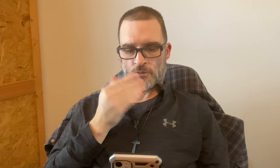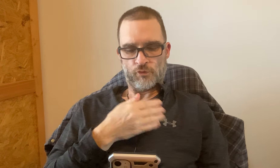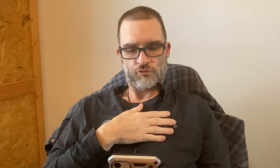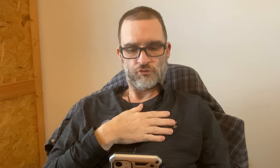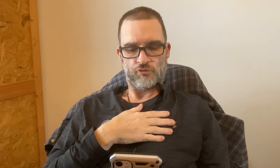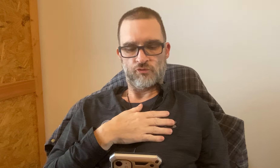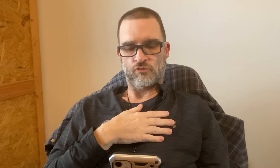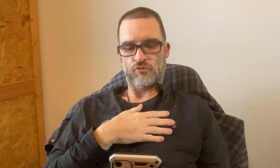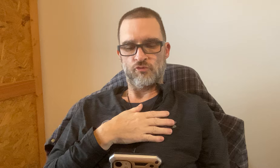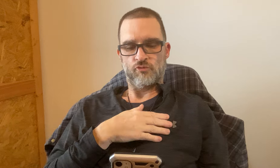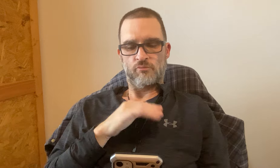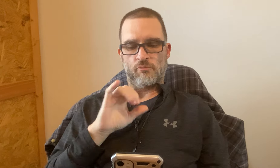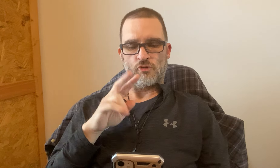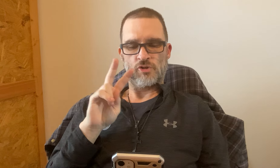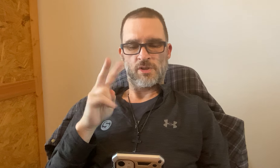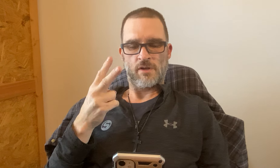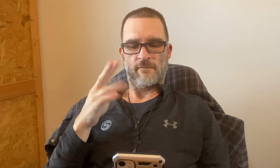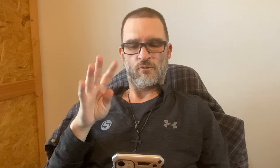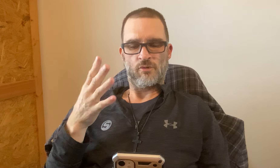No, not that. Not ours.